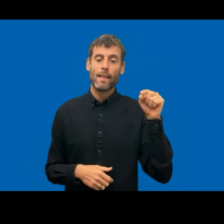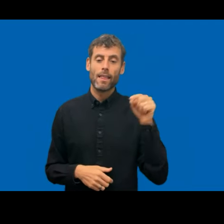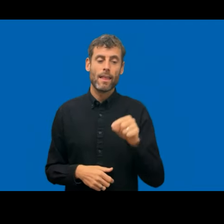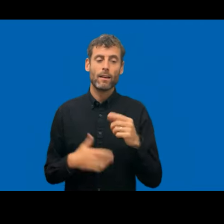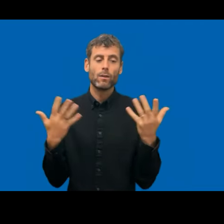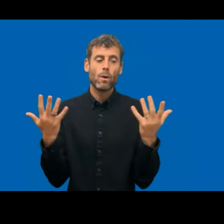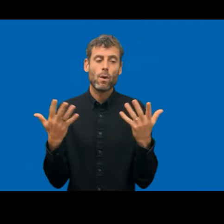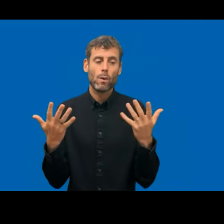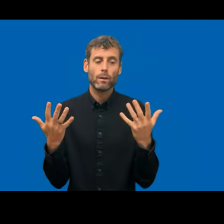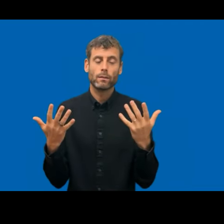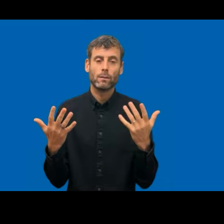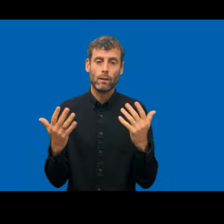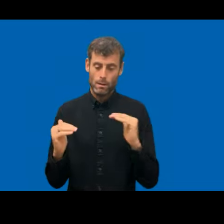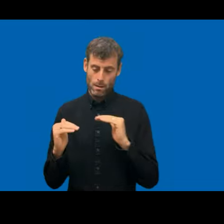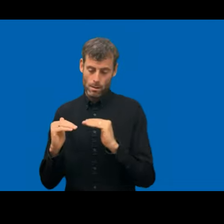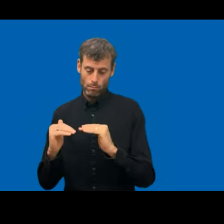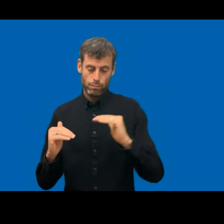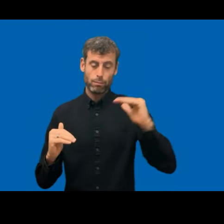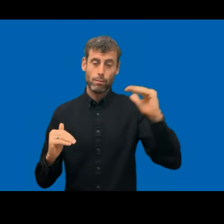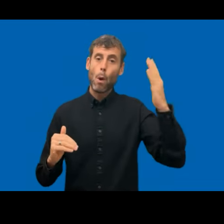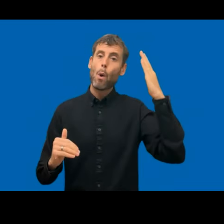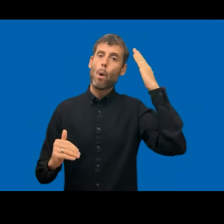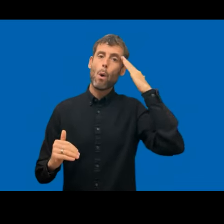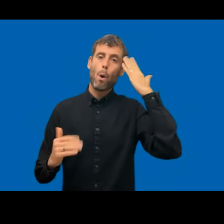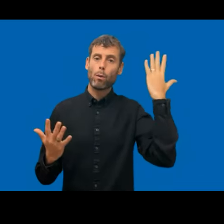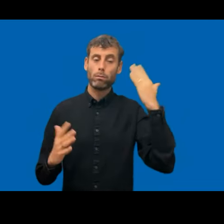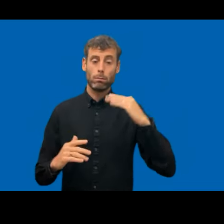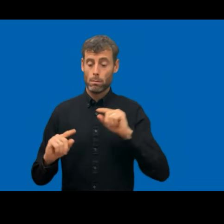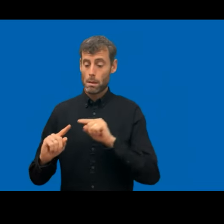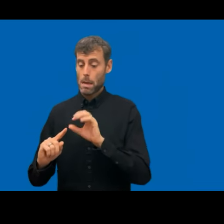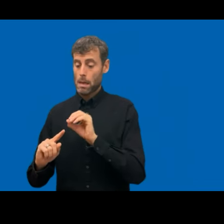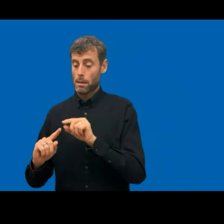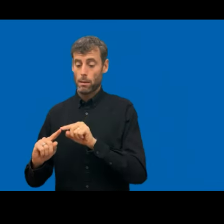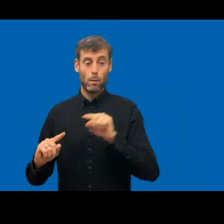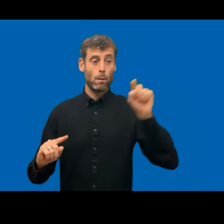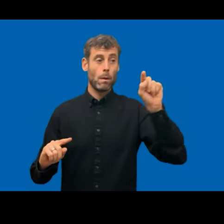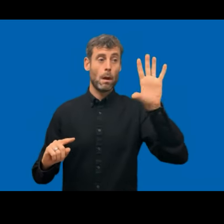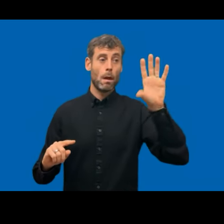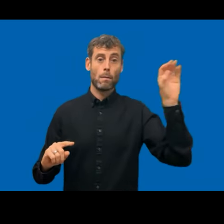indication on how accessible they are and how accessible they are on, like an overall level.